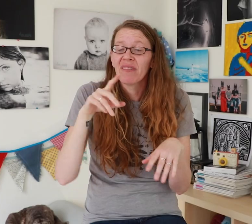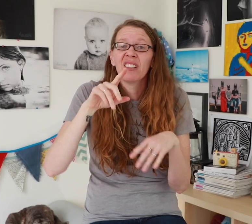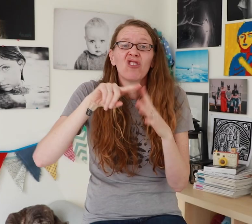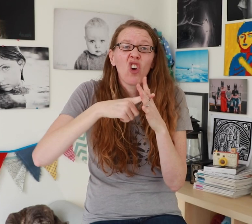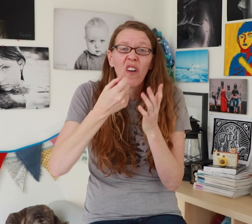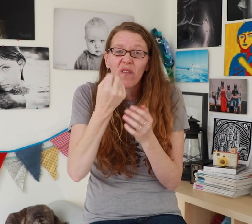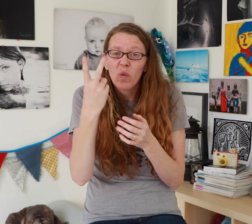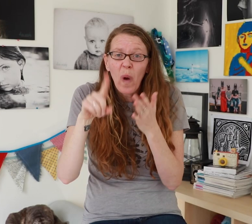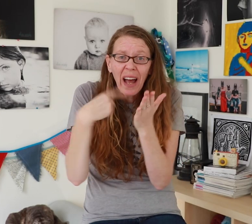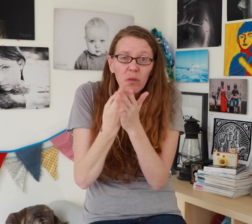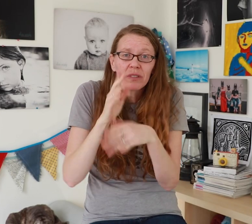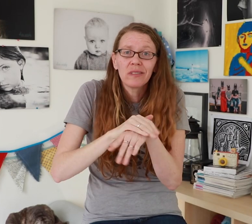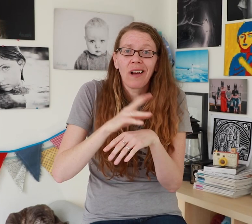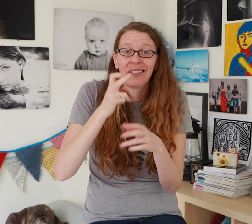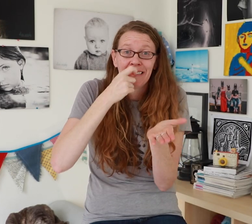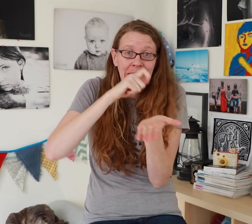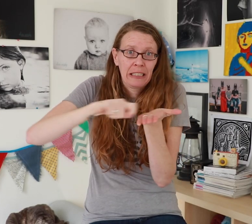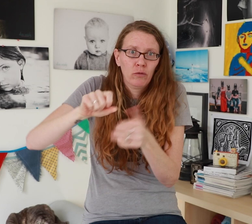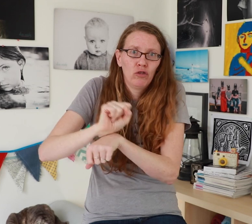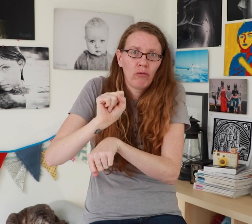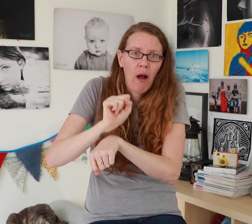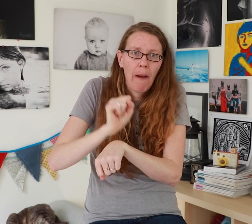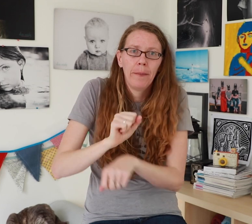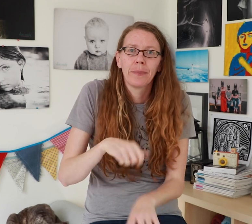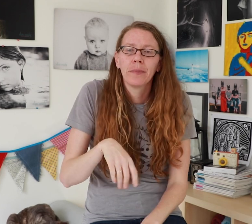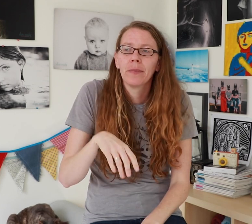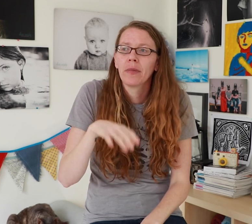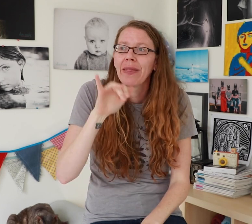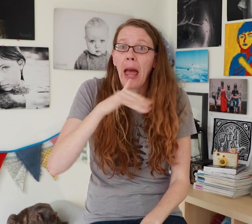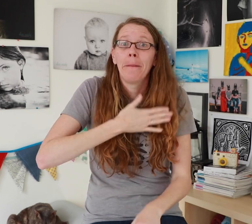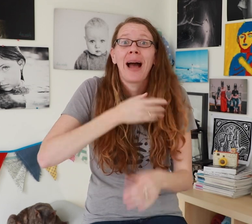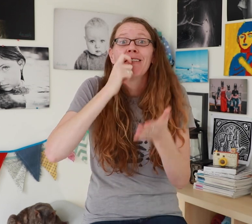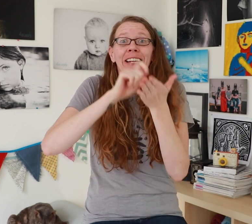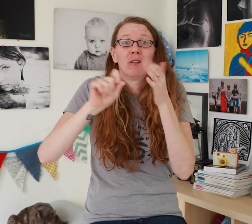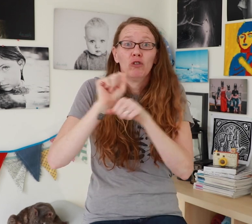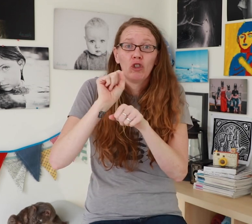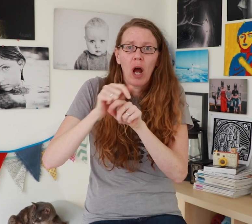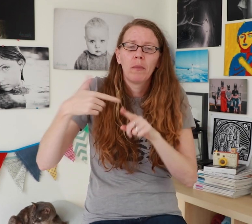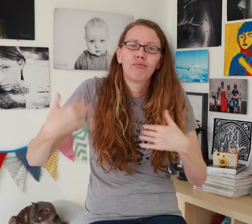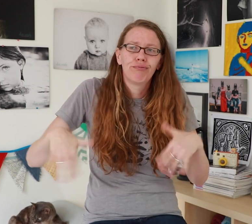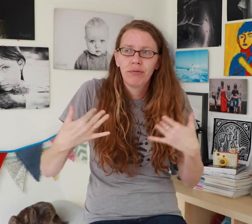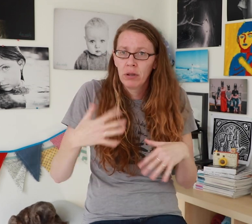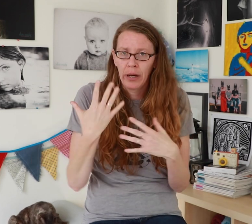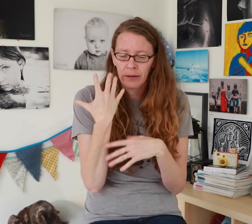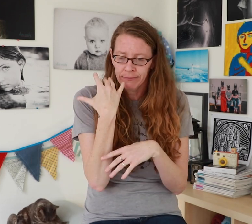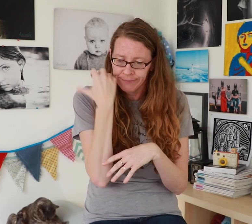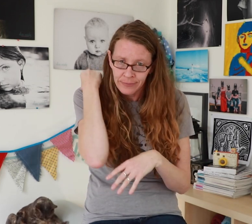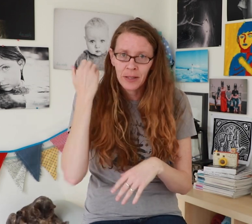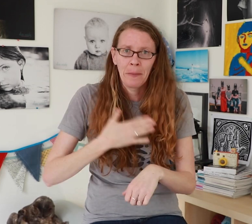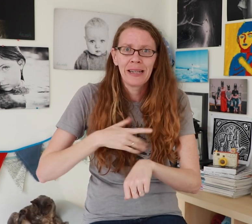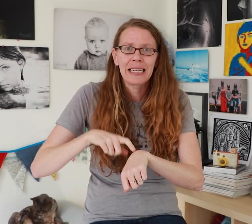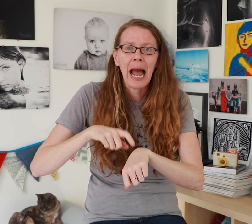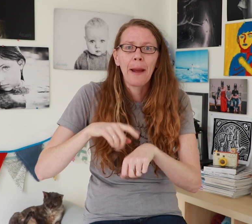I start my day with a few hours doing secretarial work, which is really time-consuming!